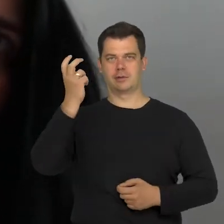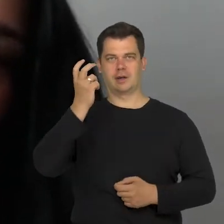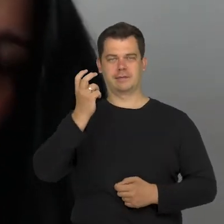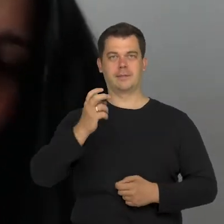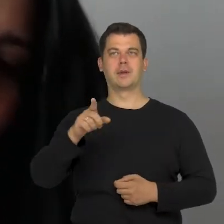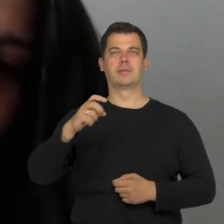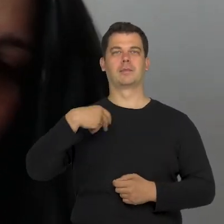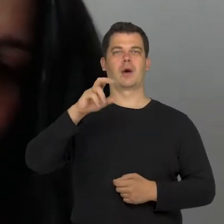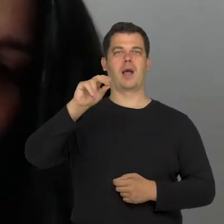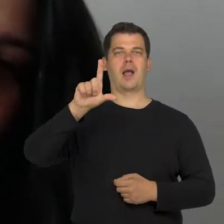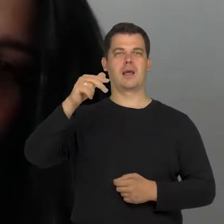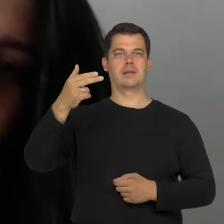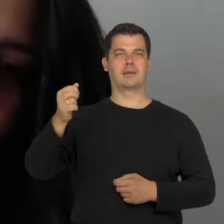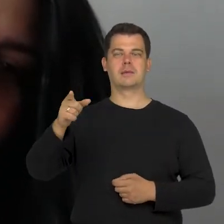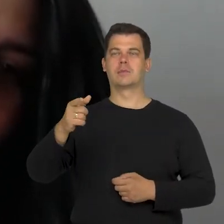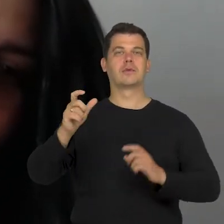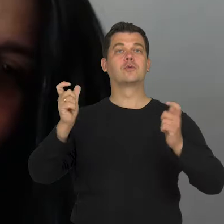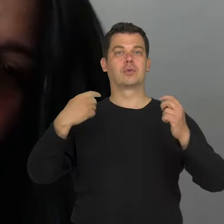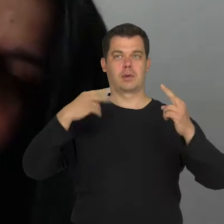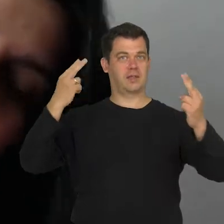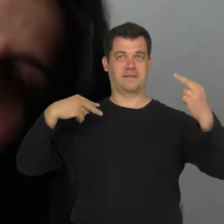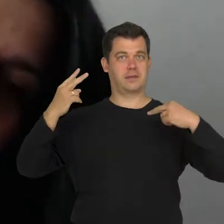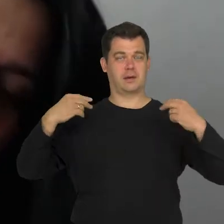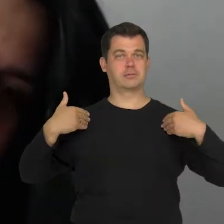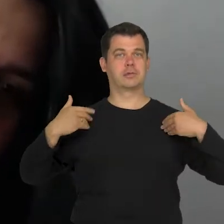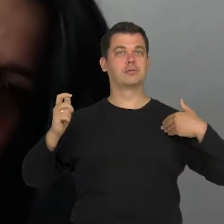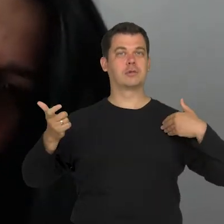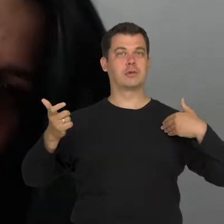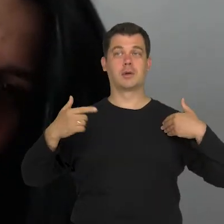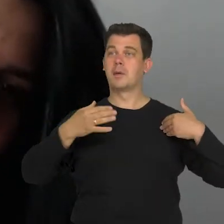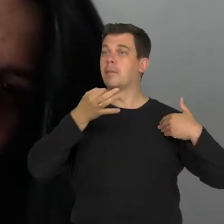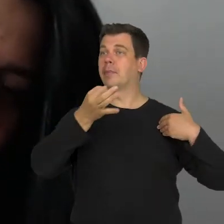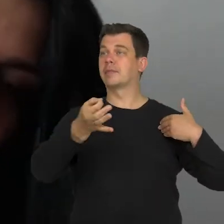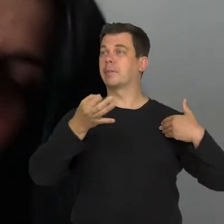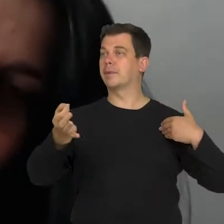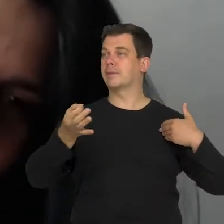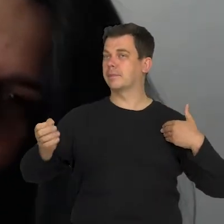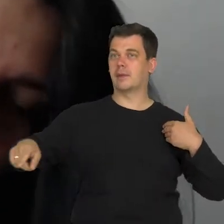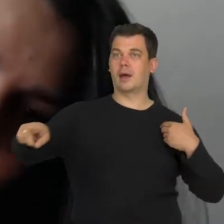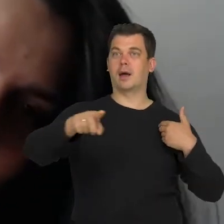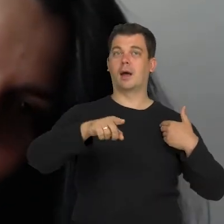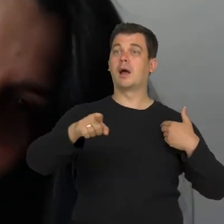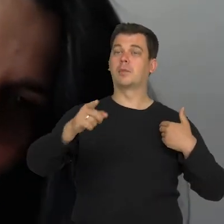when Helena asks „what can't you see when you look at me?” and a person from the audience asks what can't he say about her or him.